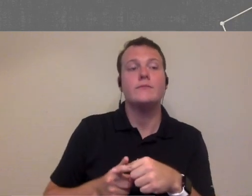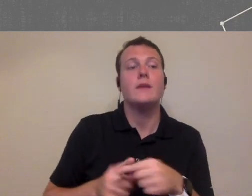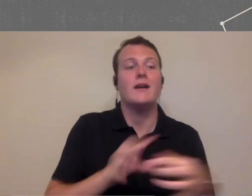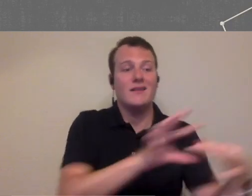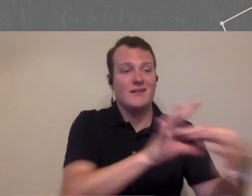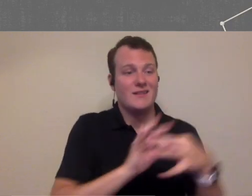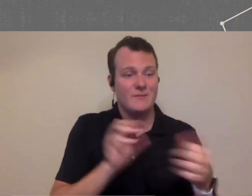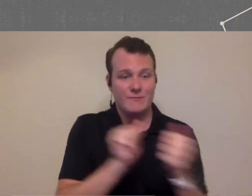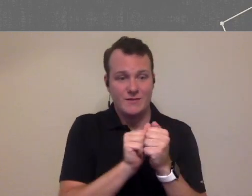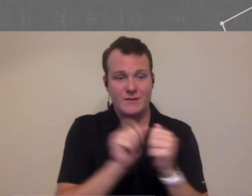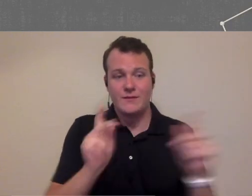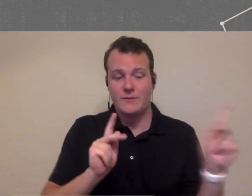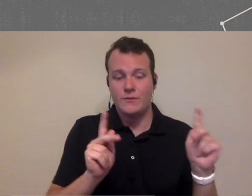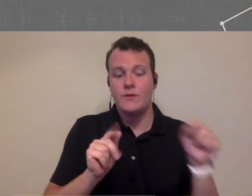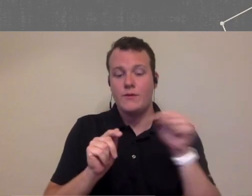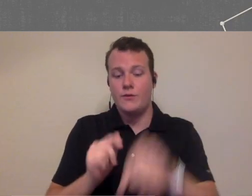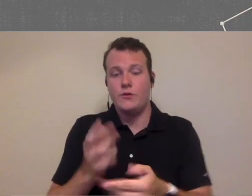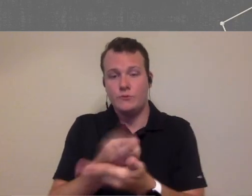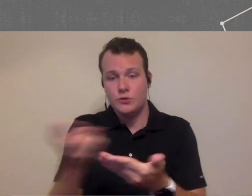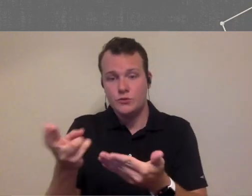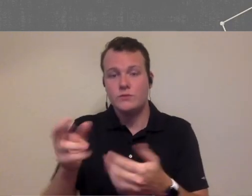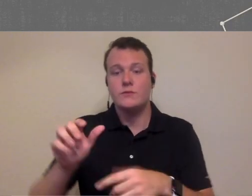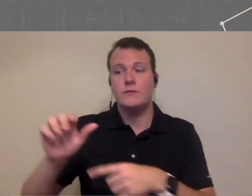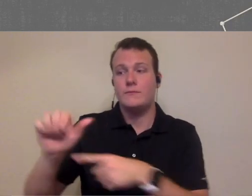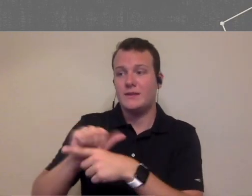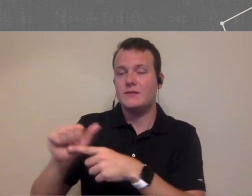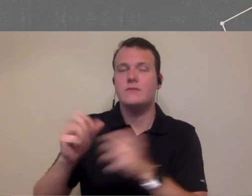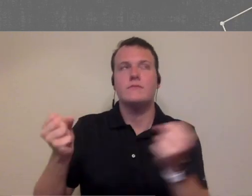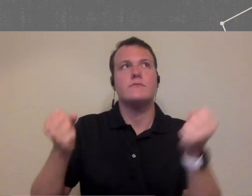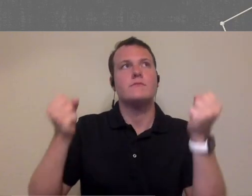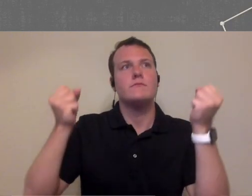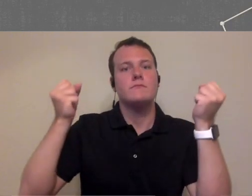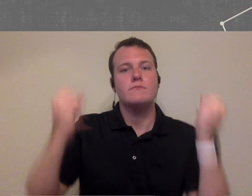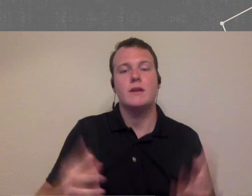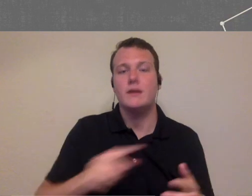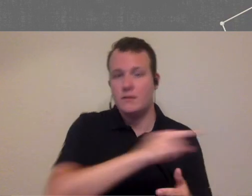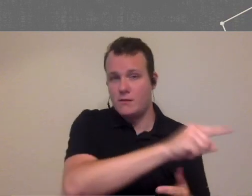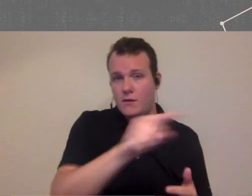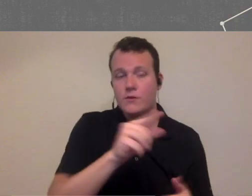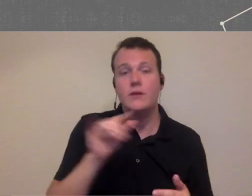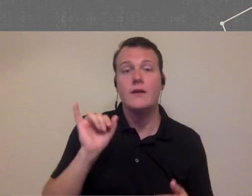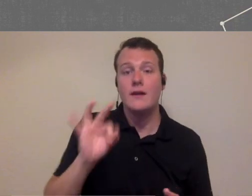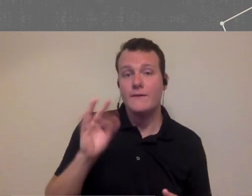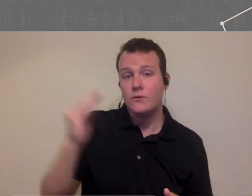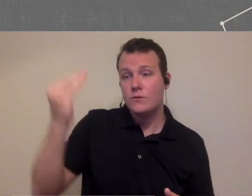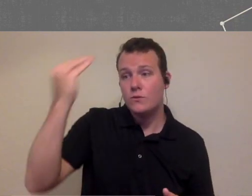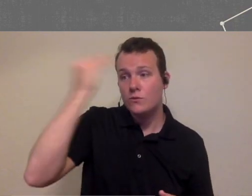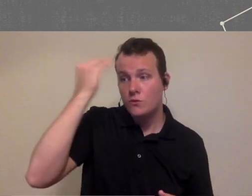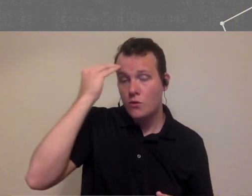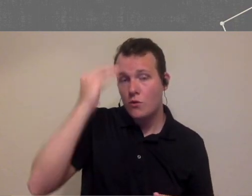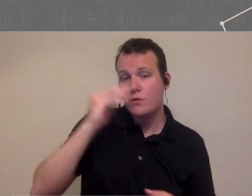practices or those resources in hundreds of others so if you know kind of the